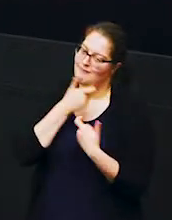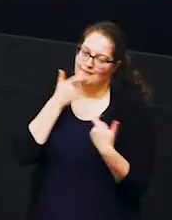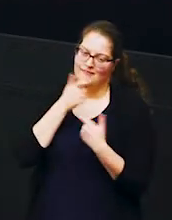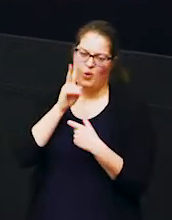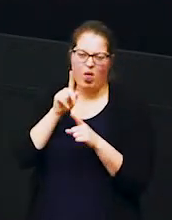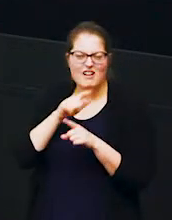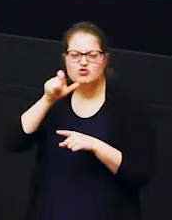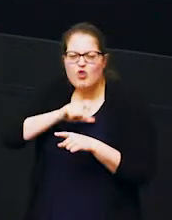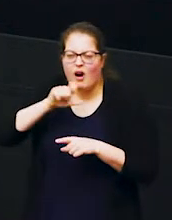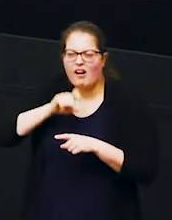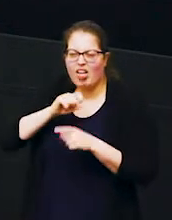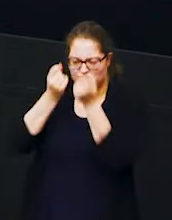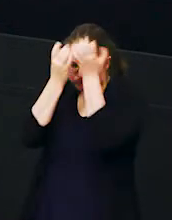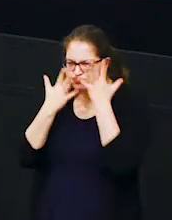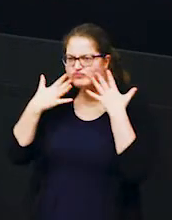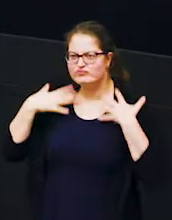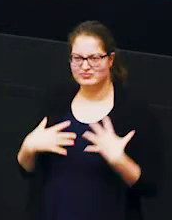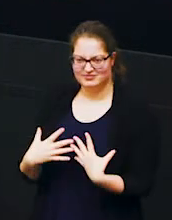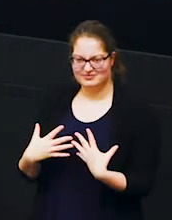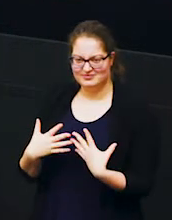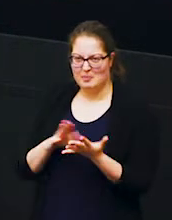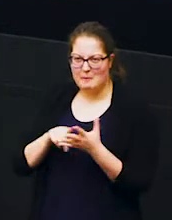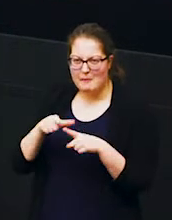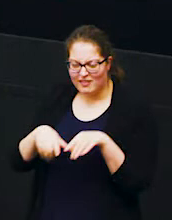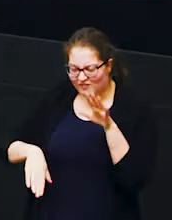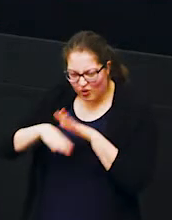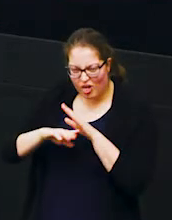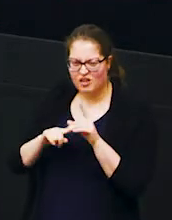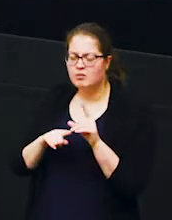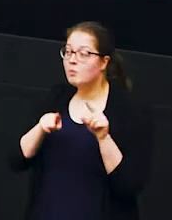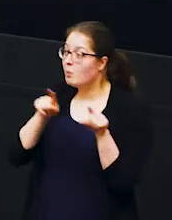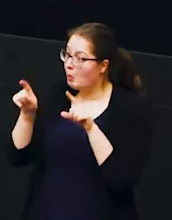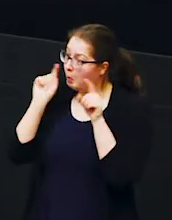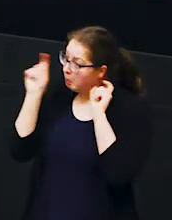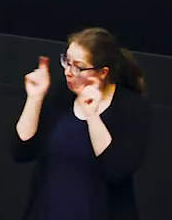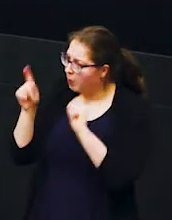chocolate elephants don't they because they're covered in mud um i wonder does anybody know why